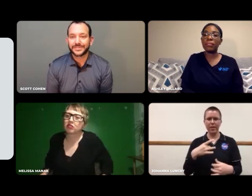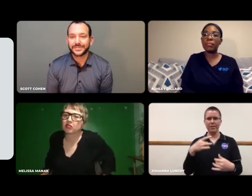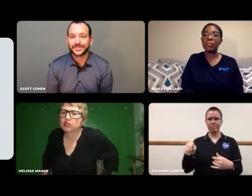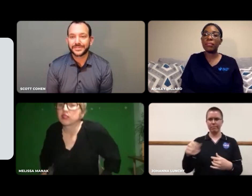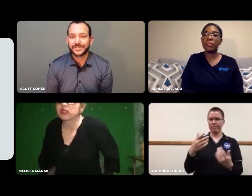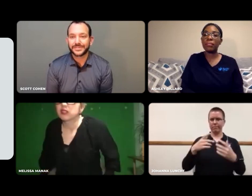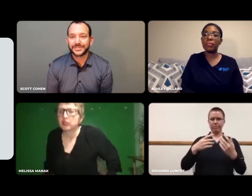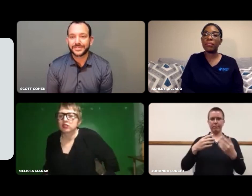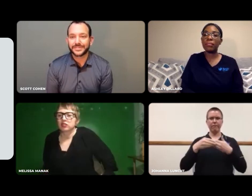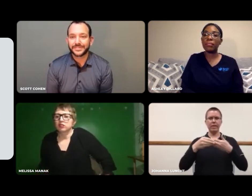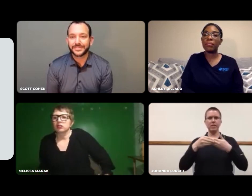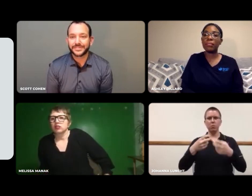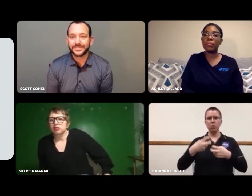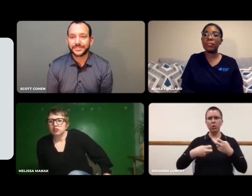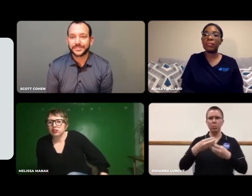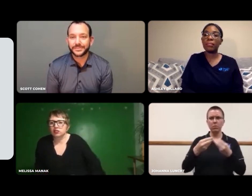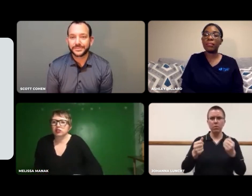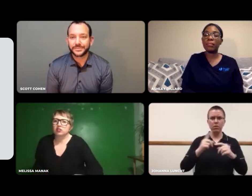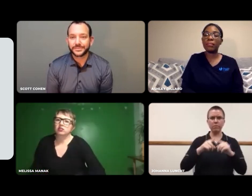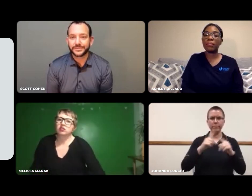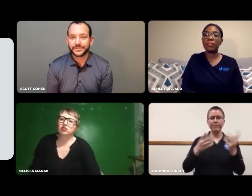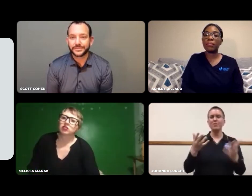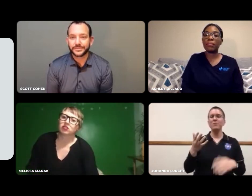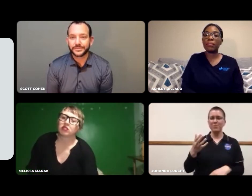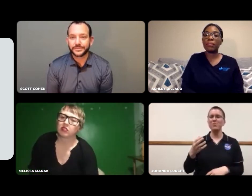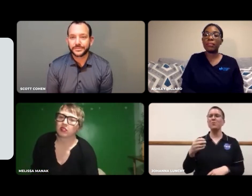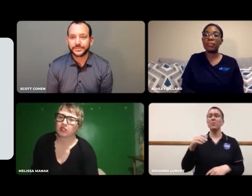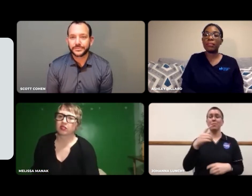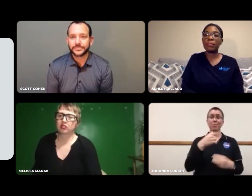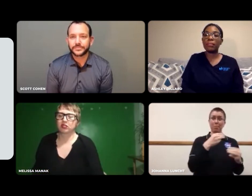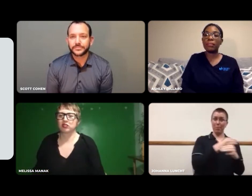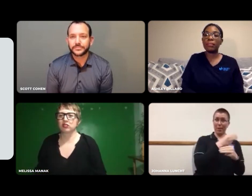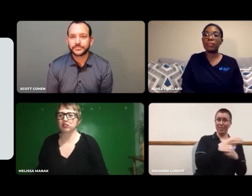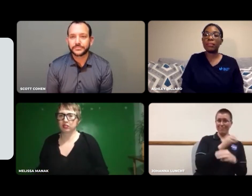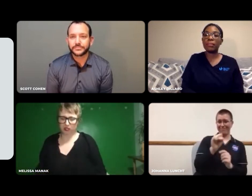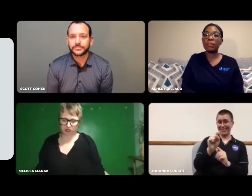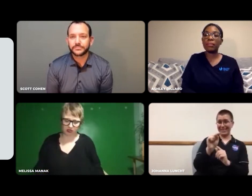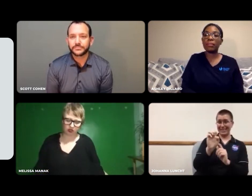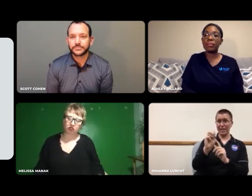Coding, I was able to figure out different problems.